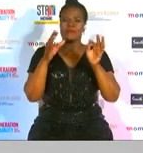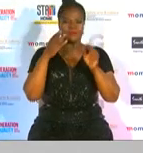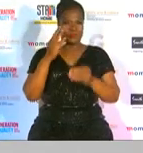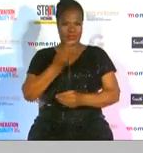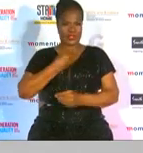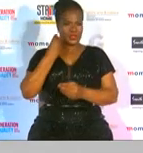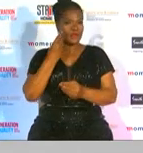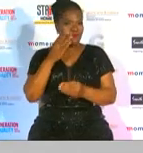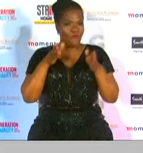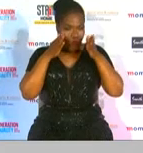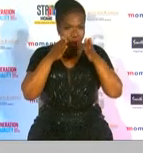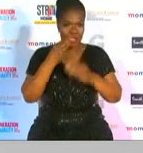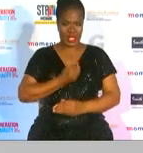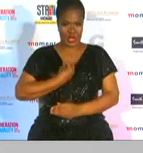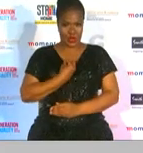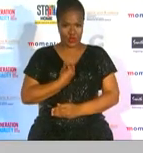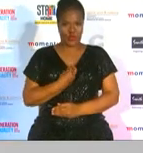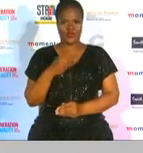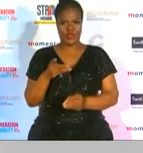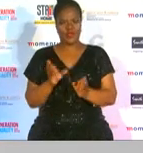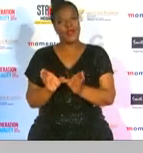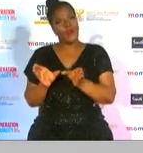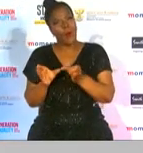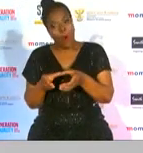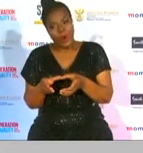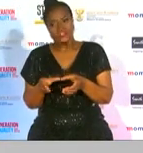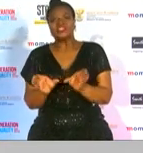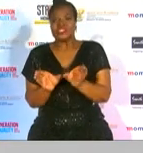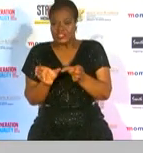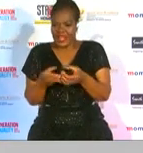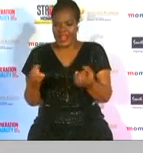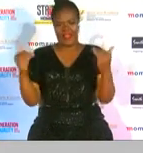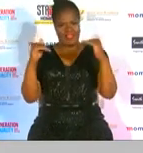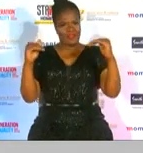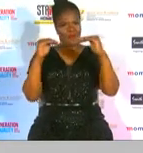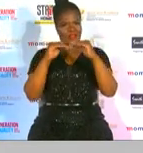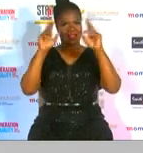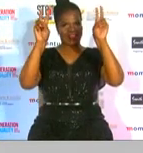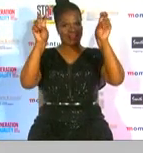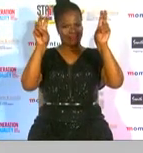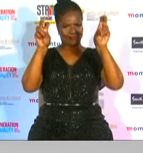generation now in line with the ministry's generation equality theme let's have a look at the first